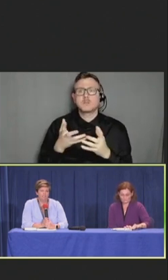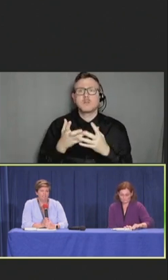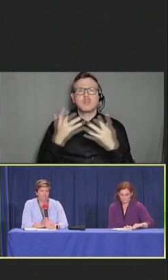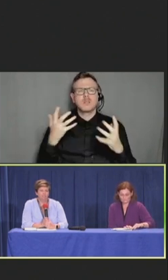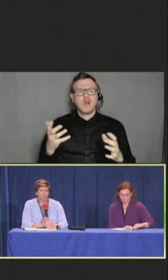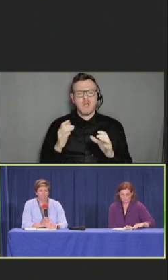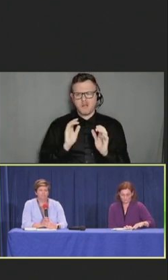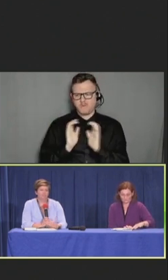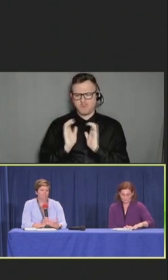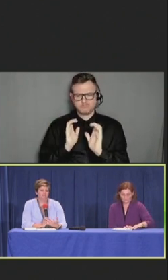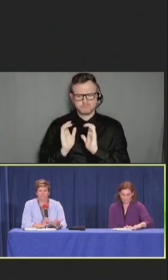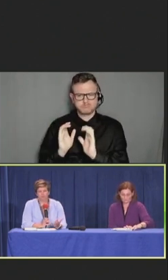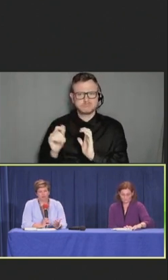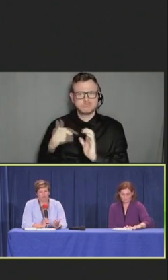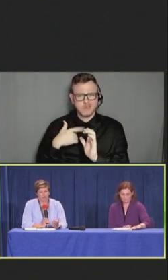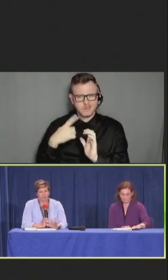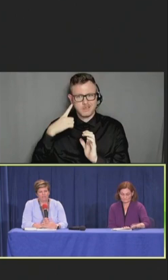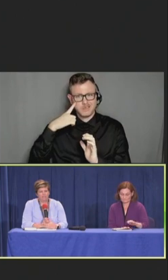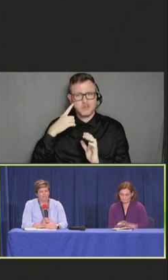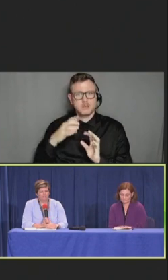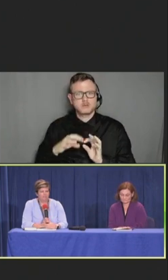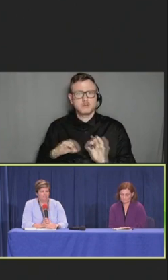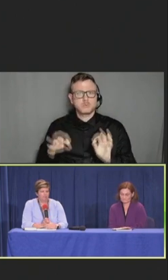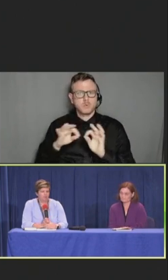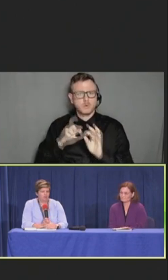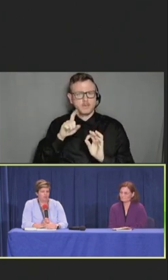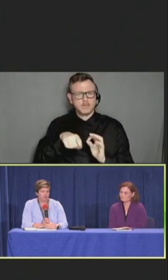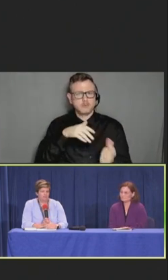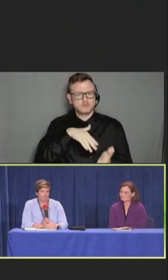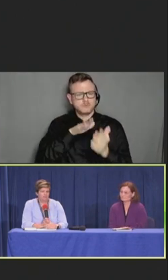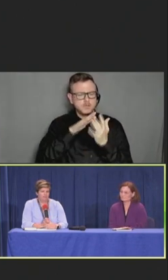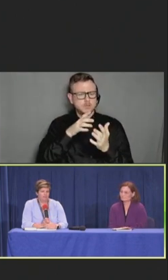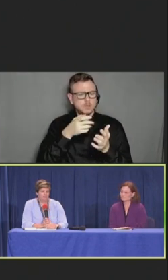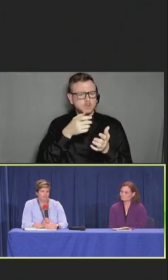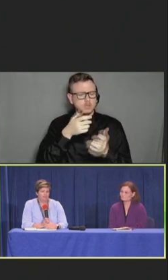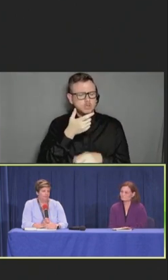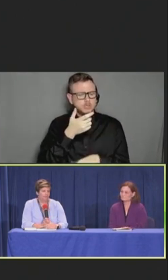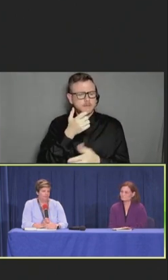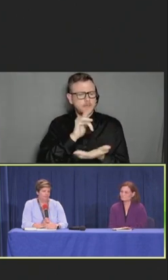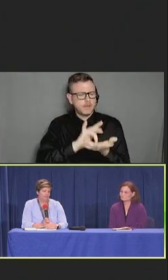You know, I think this is part of why we got to addressing drug costs with the Inflation